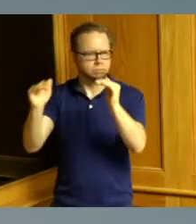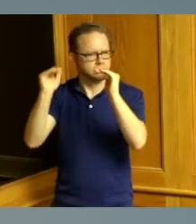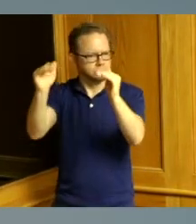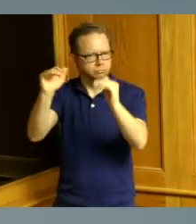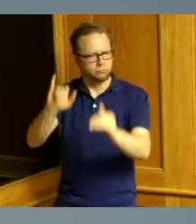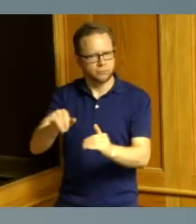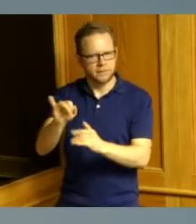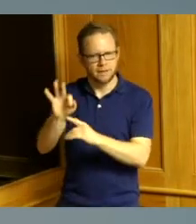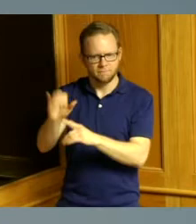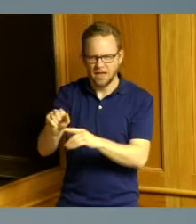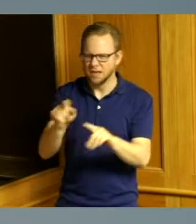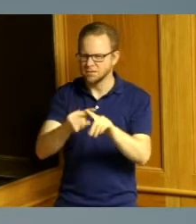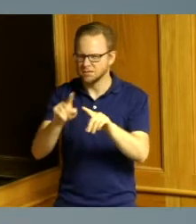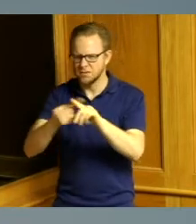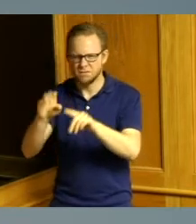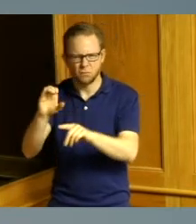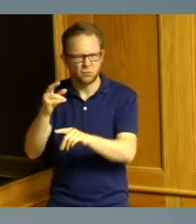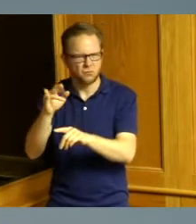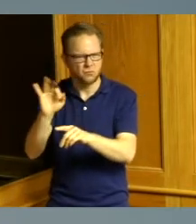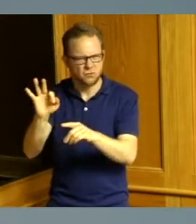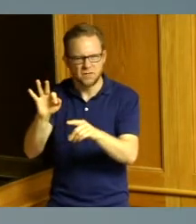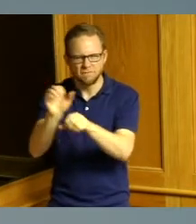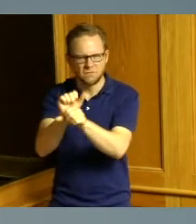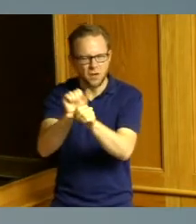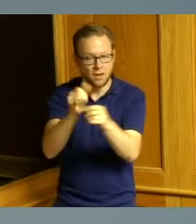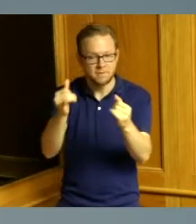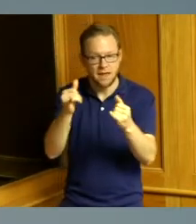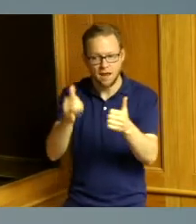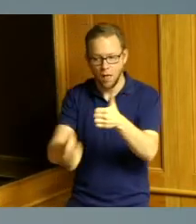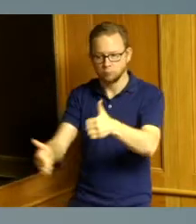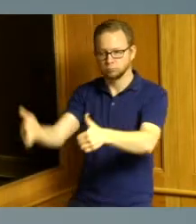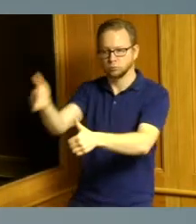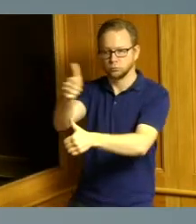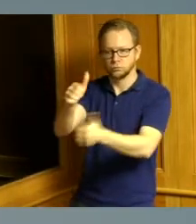section chief positions to his current role as assistant Director for child support enforcement